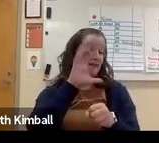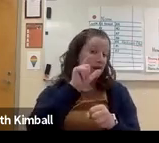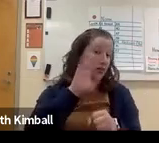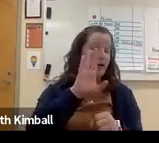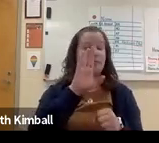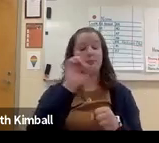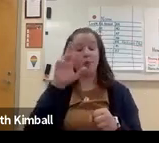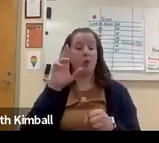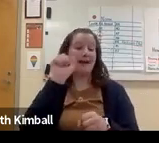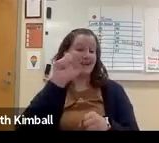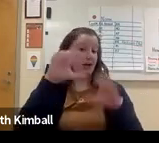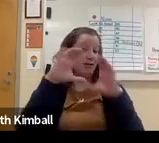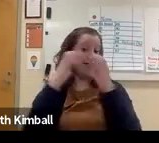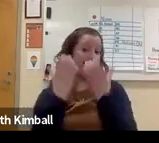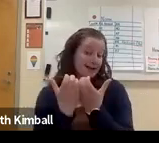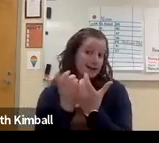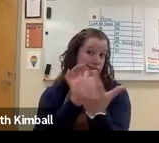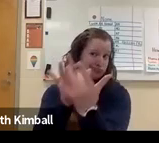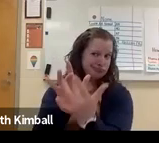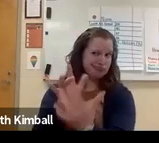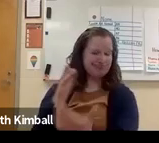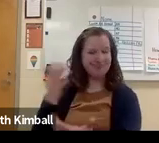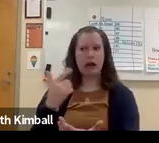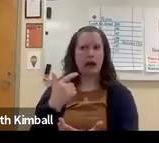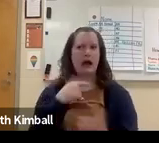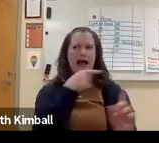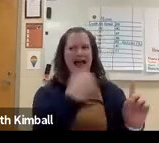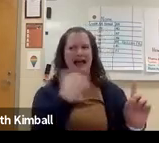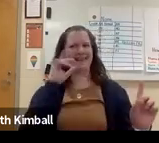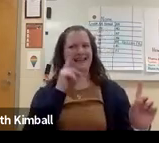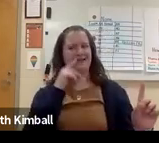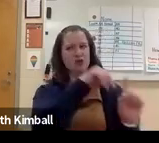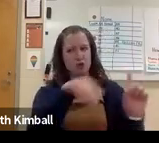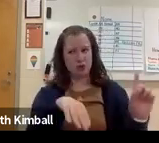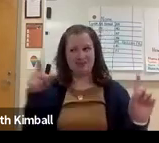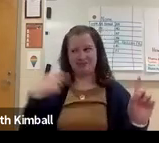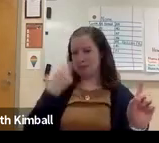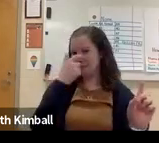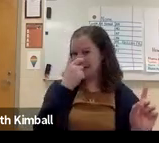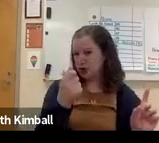And then also looking at a local club or ASL classes.